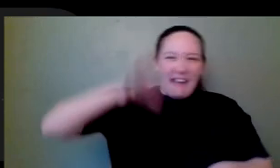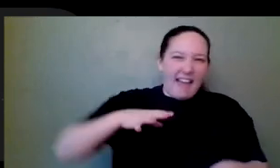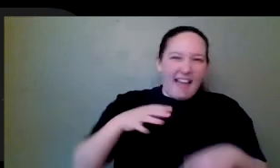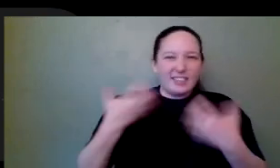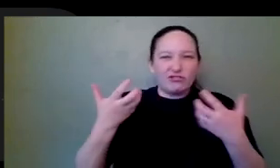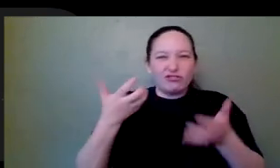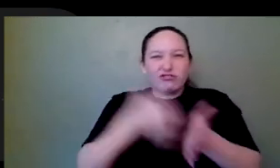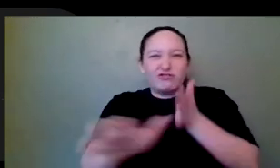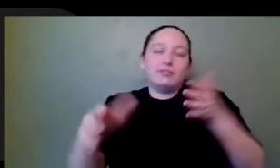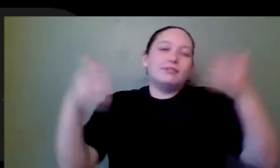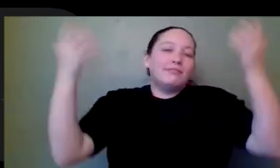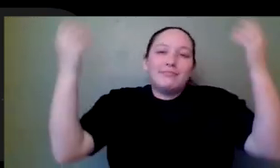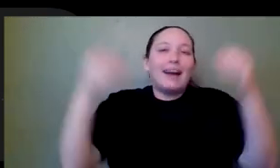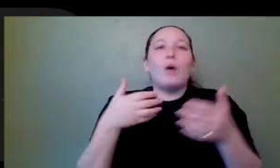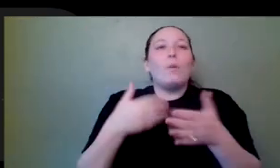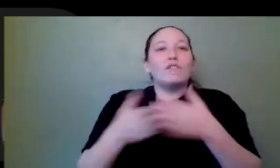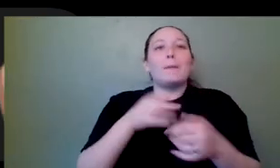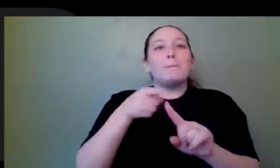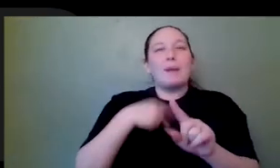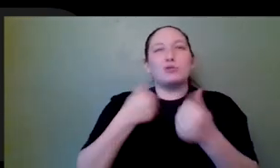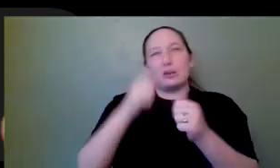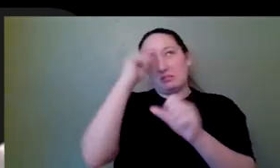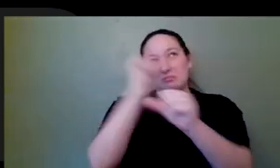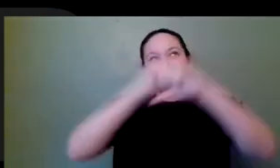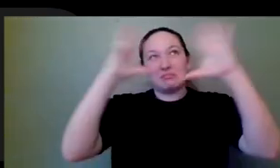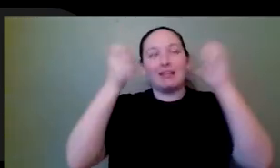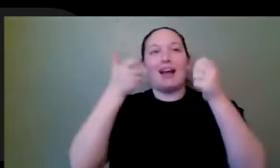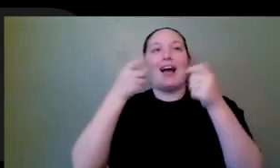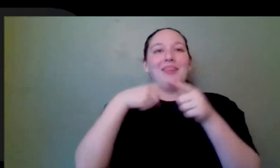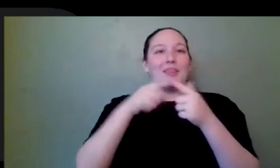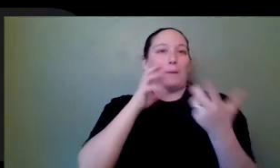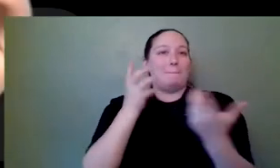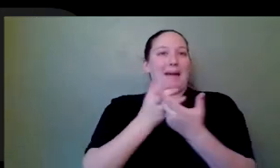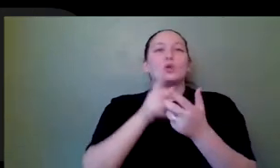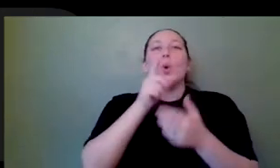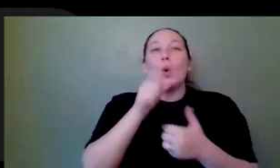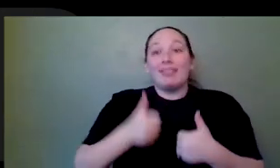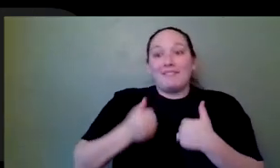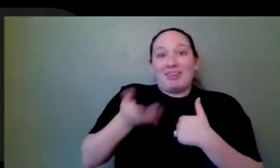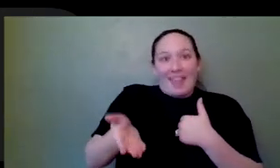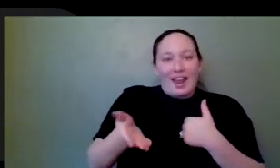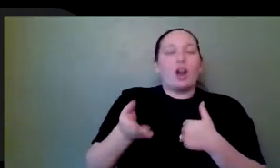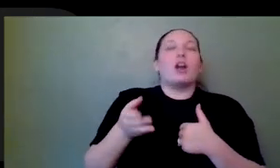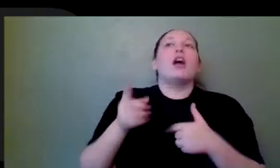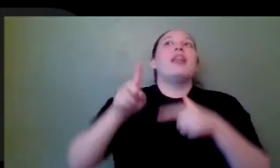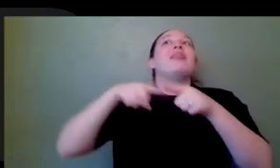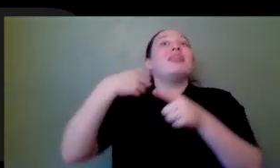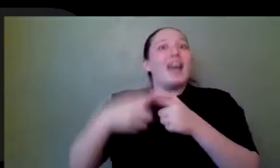really starts to paint a picture in regards to how I feel like this will feel. Lived-in once I've gotten to that point, then it's usually very easy